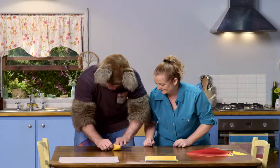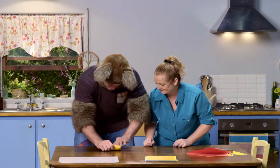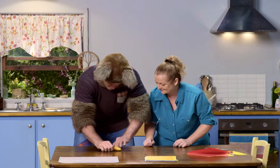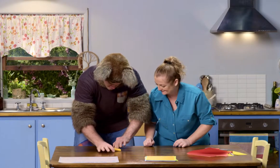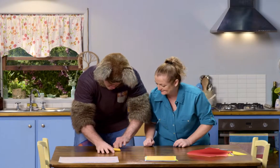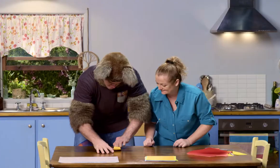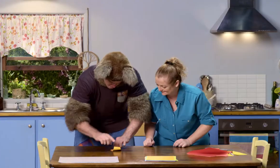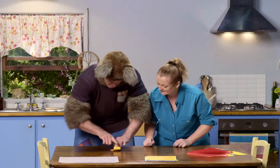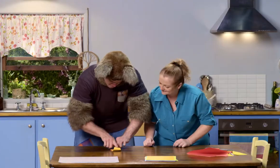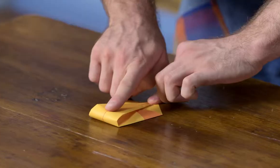Yes.